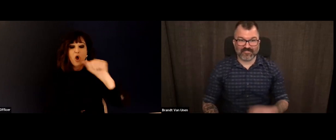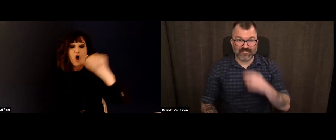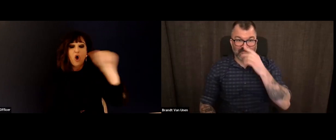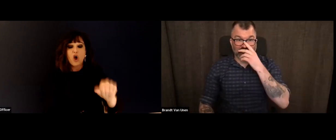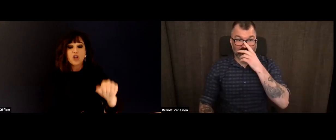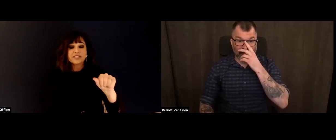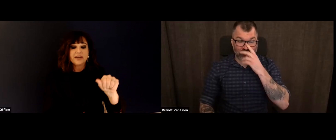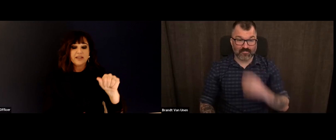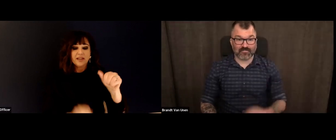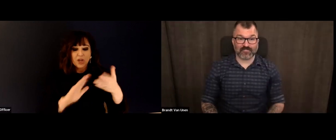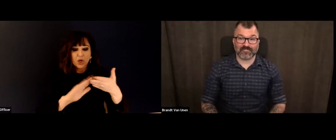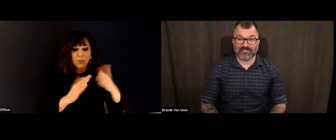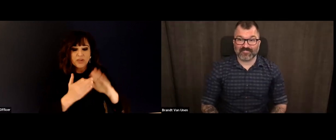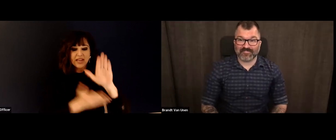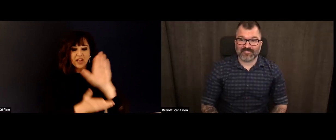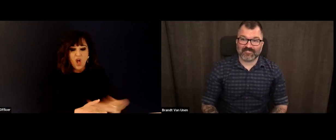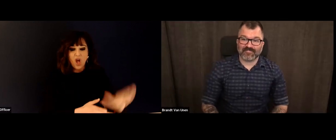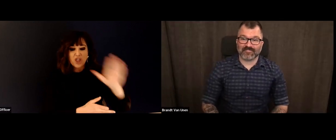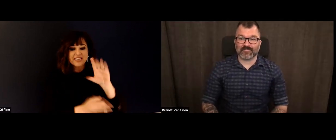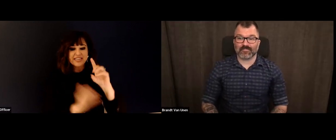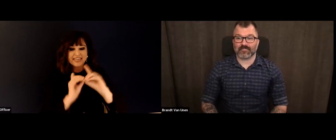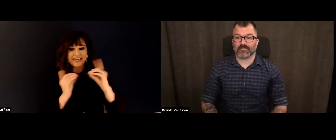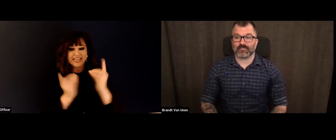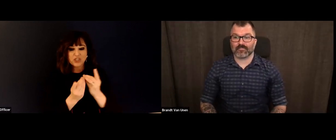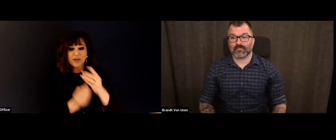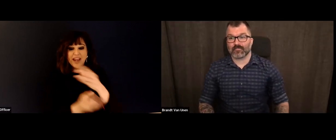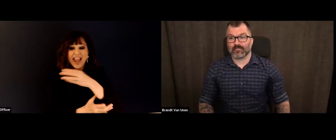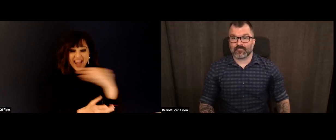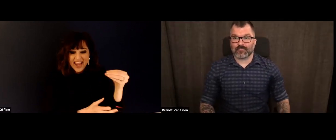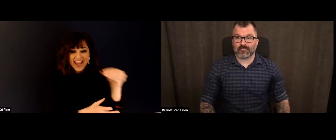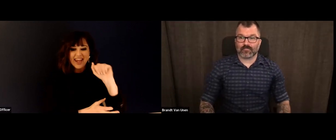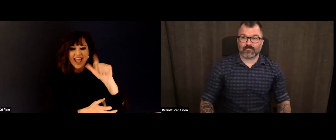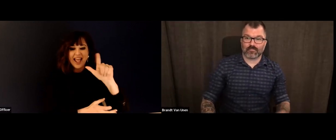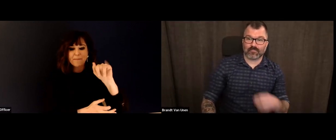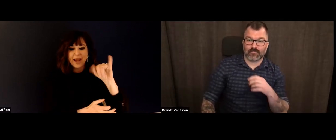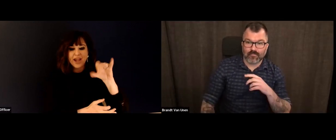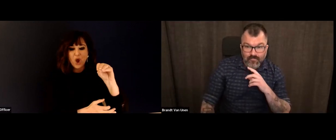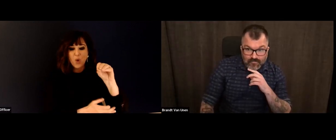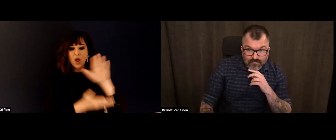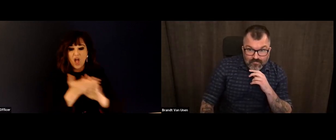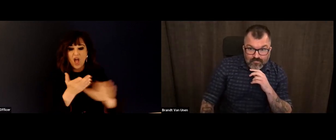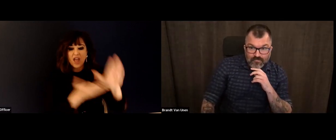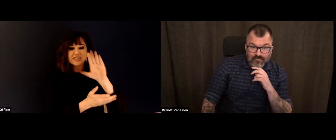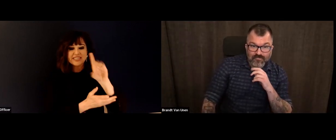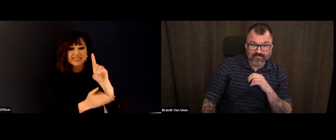Deaf Cultural Digital Library. And he just transferred from